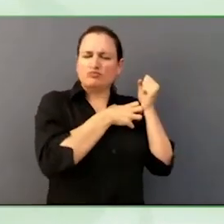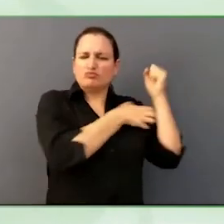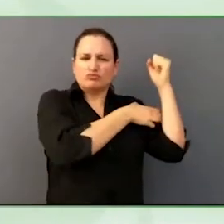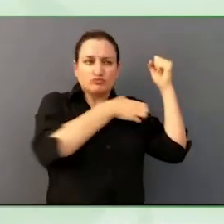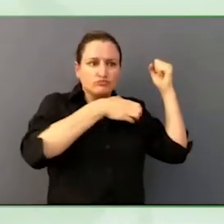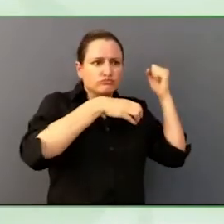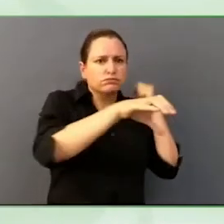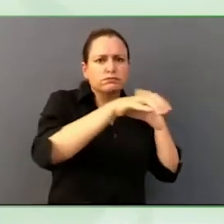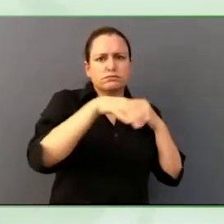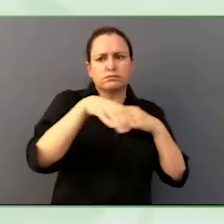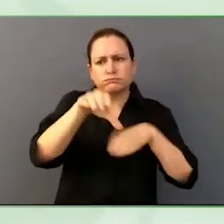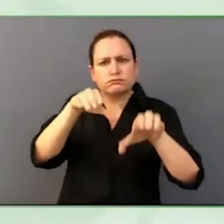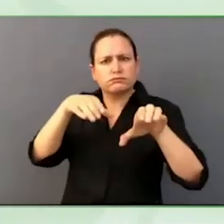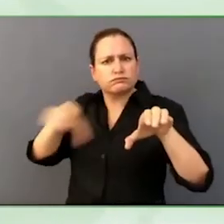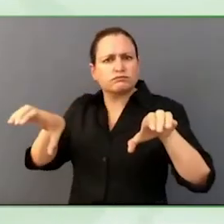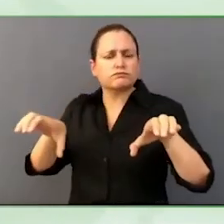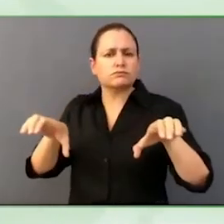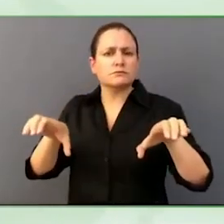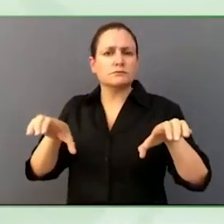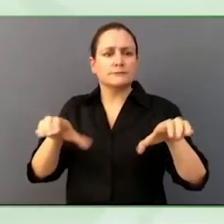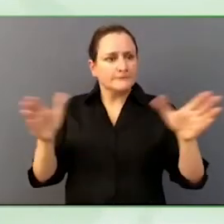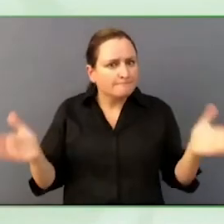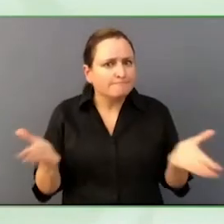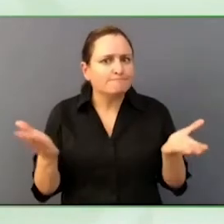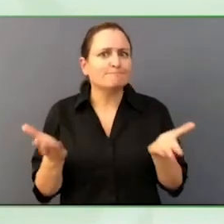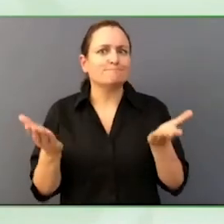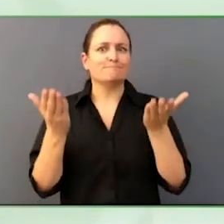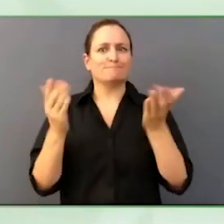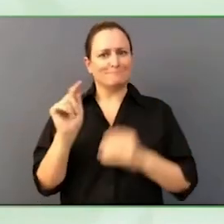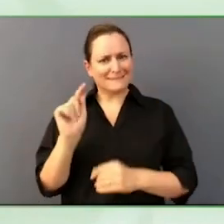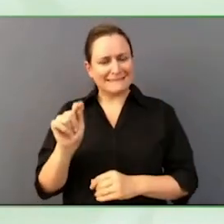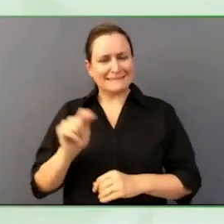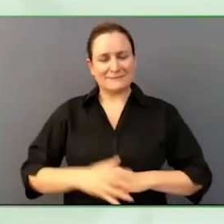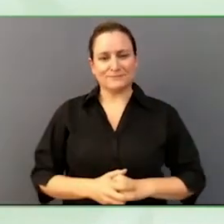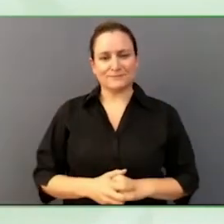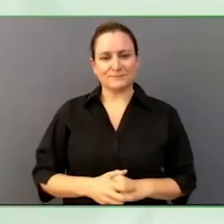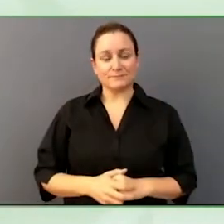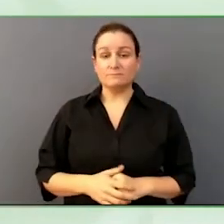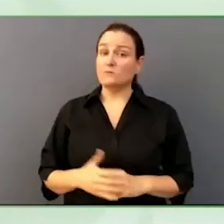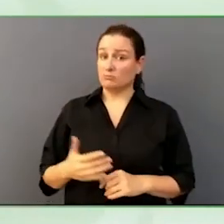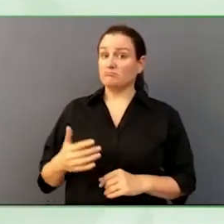not forget media professionals as well could live with disabilities.